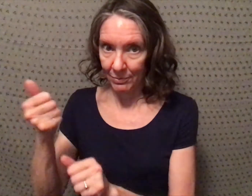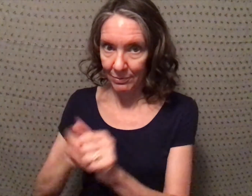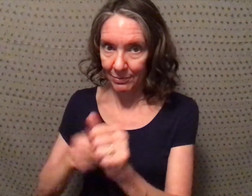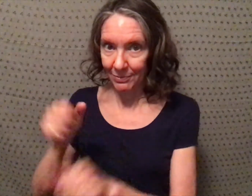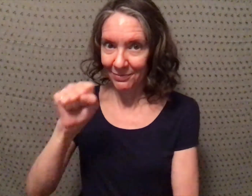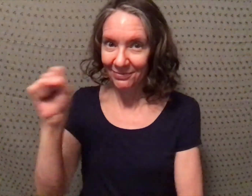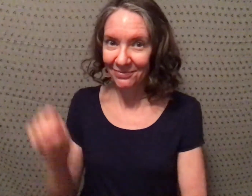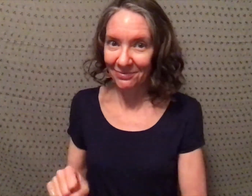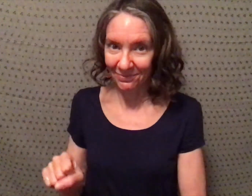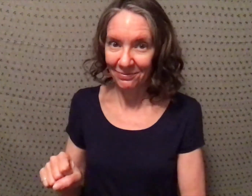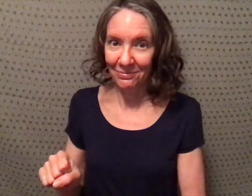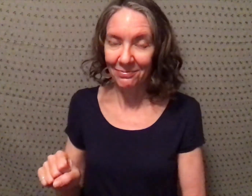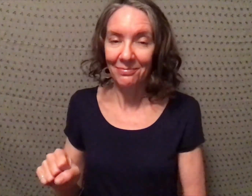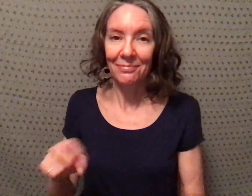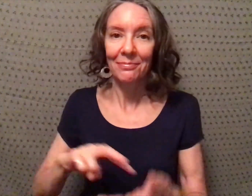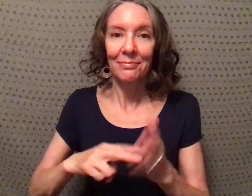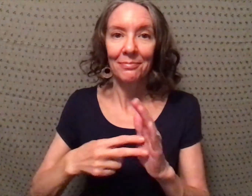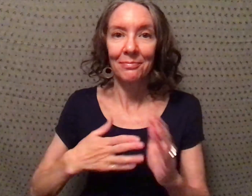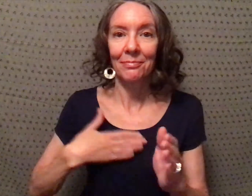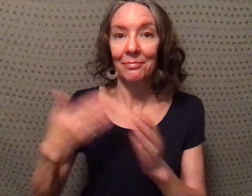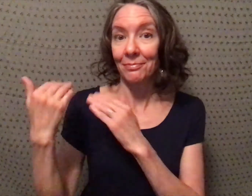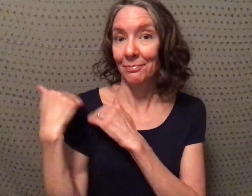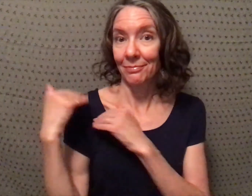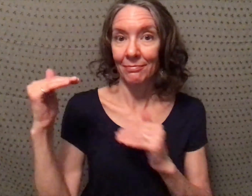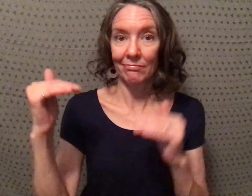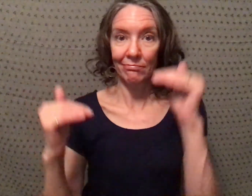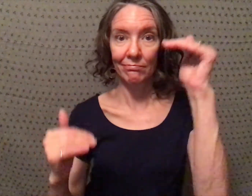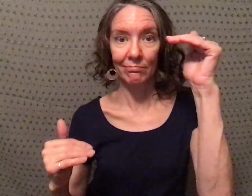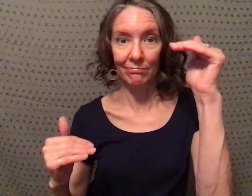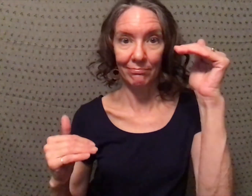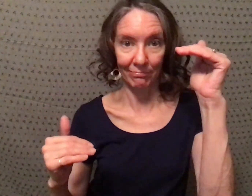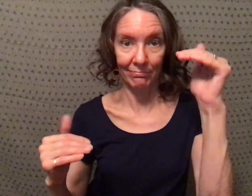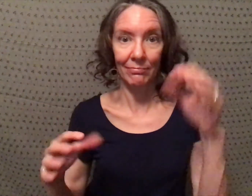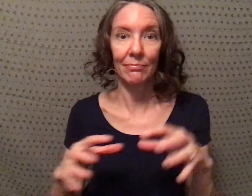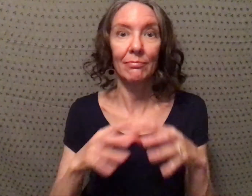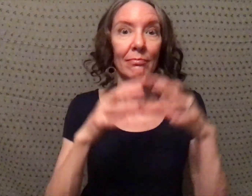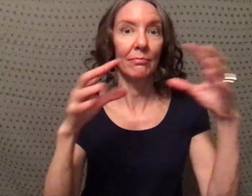class each semester. So that means my duties are unbalanced